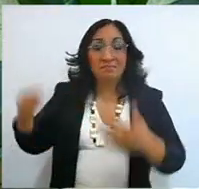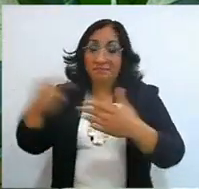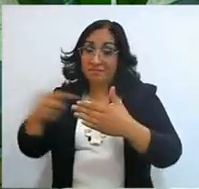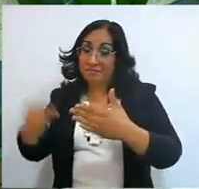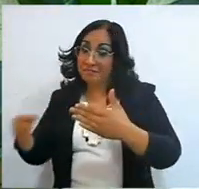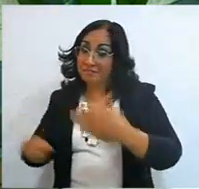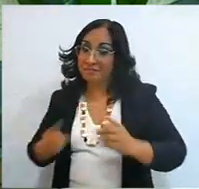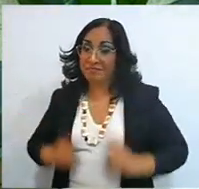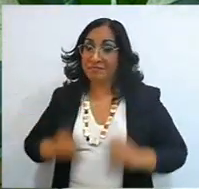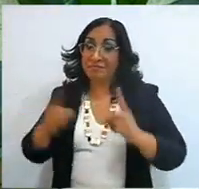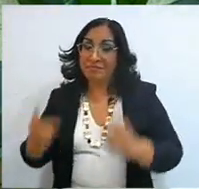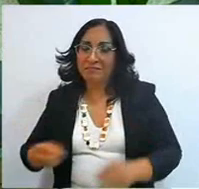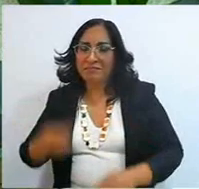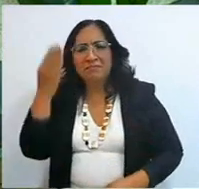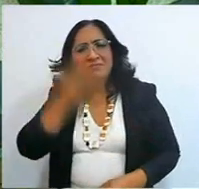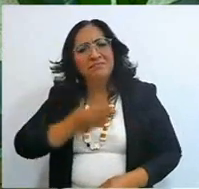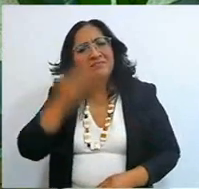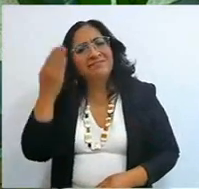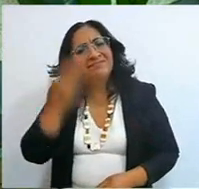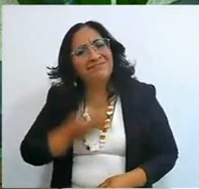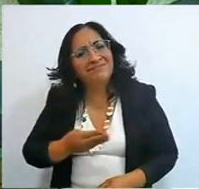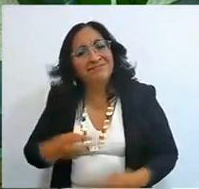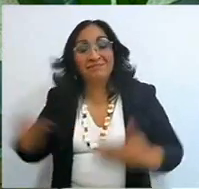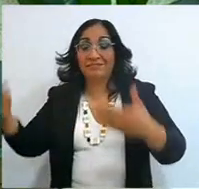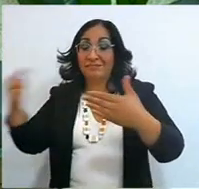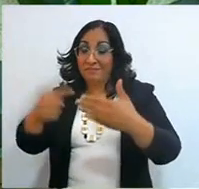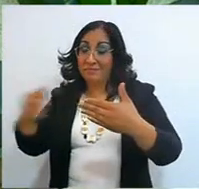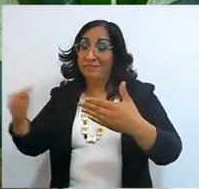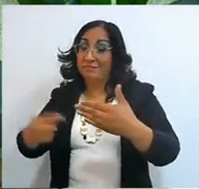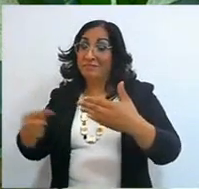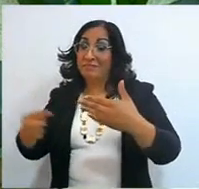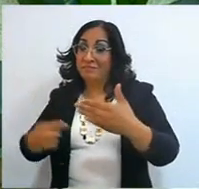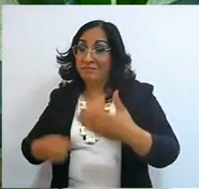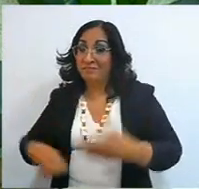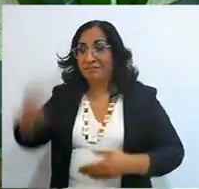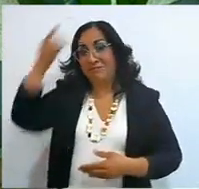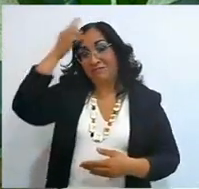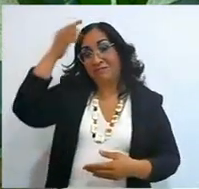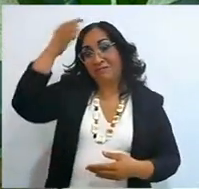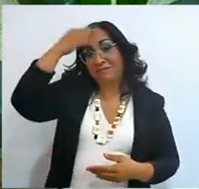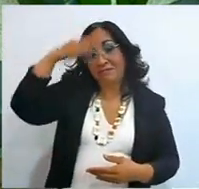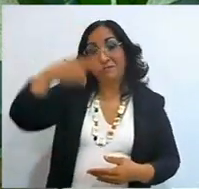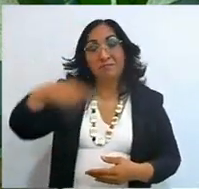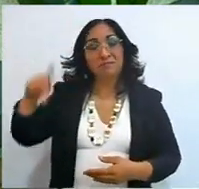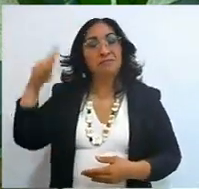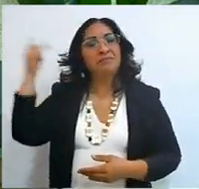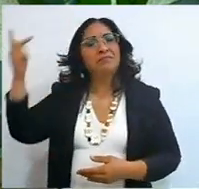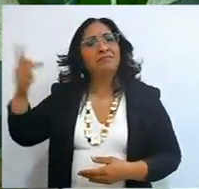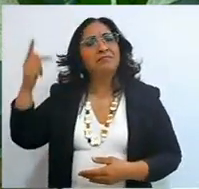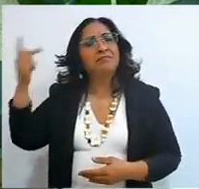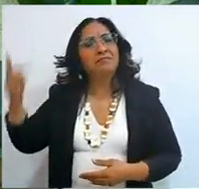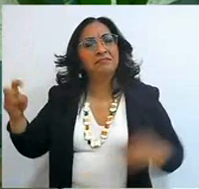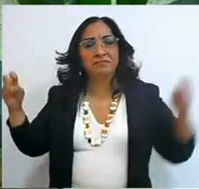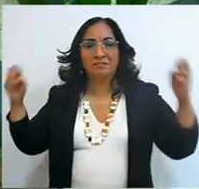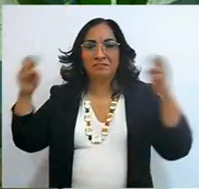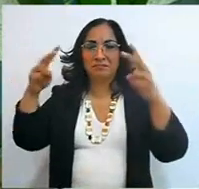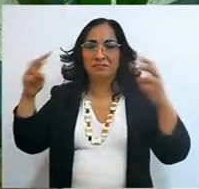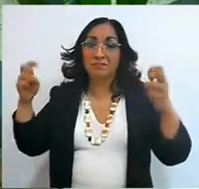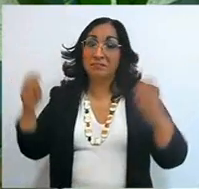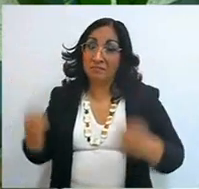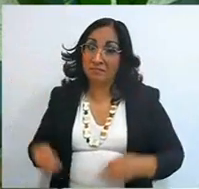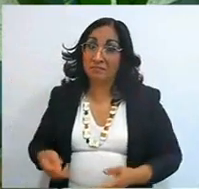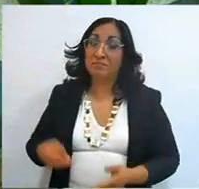it is the Word of God, it is the instructions of the Lord for his people, that is why they are called Old and New Testaments,